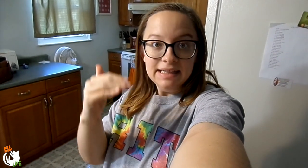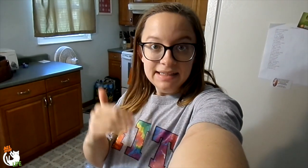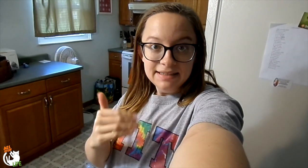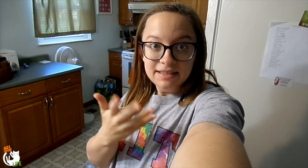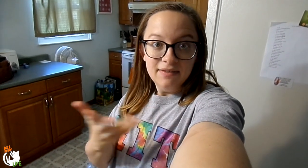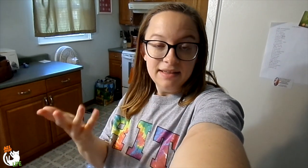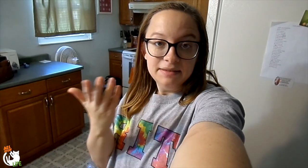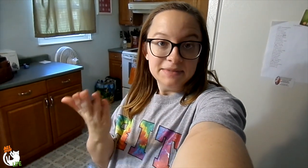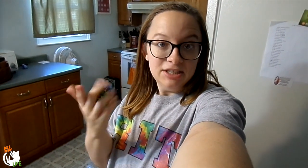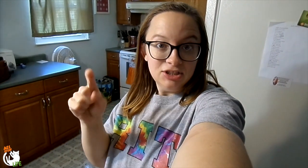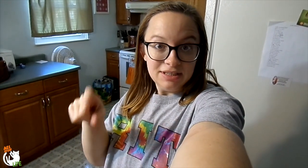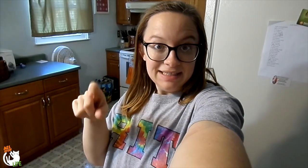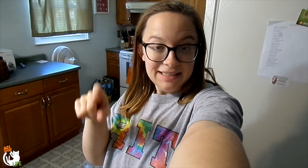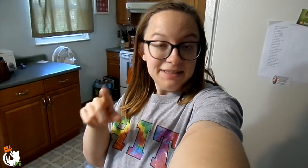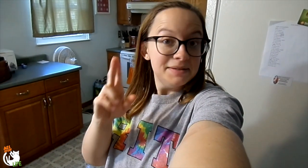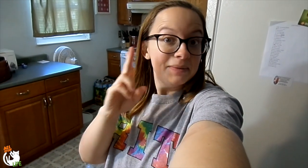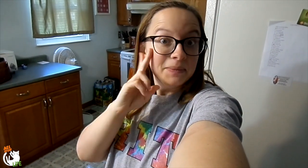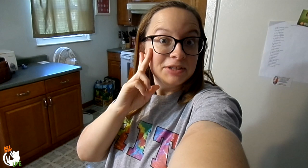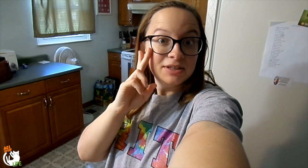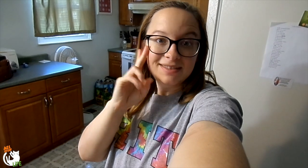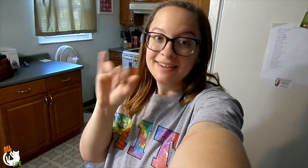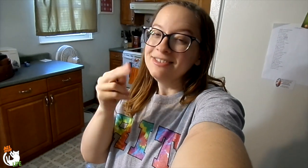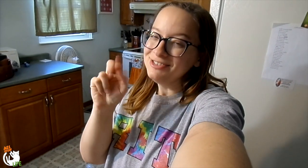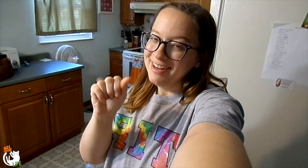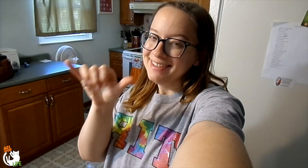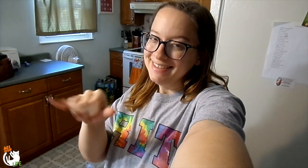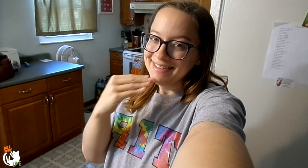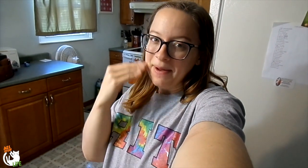I made a list of potential things we need. We'll see.